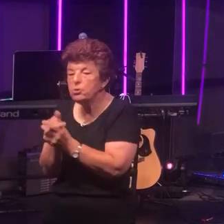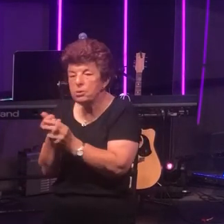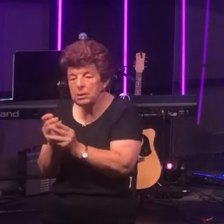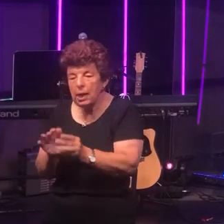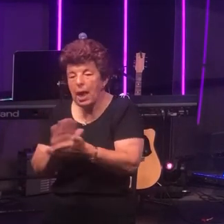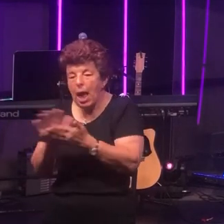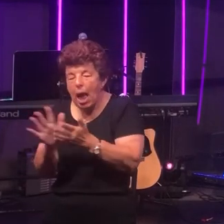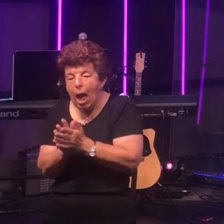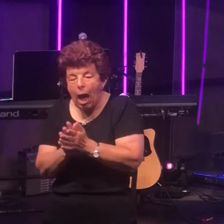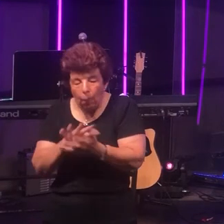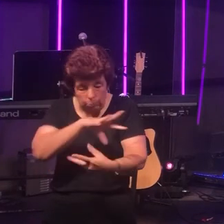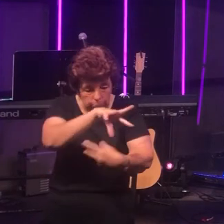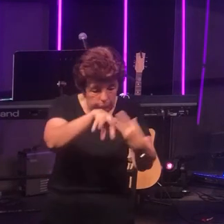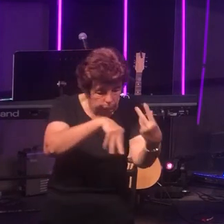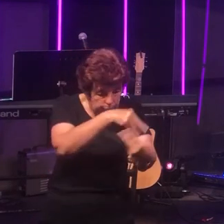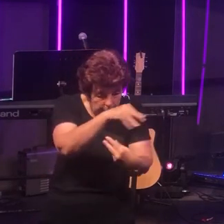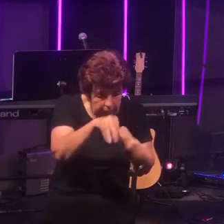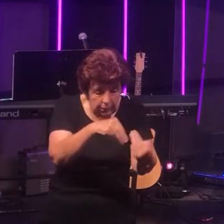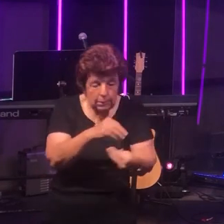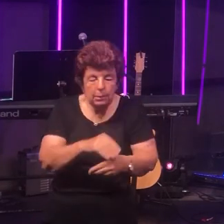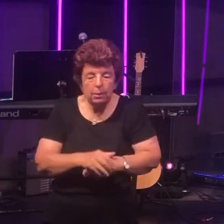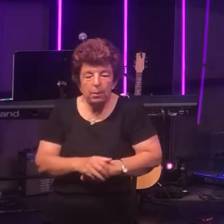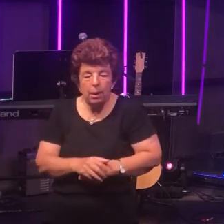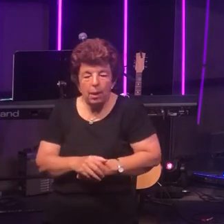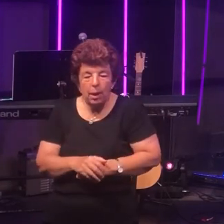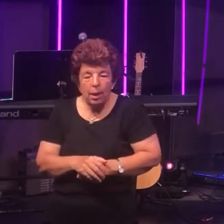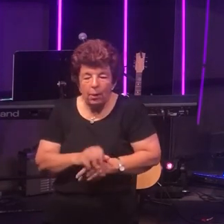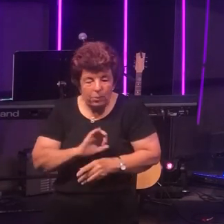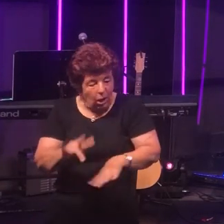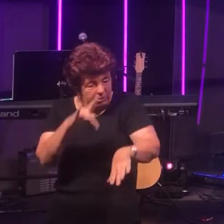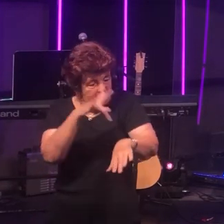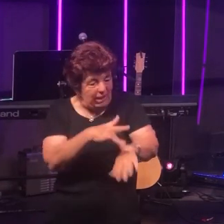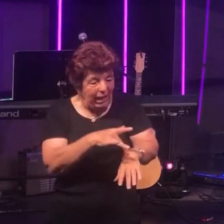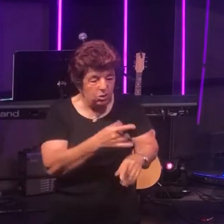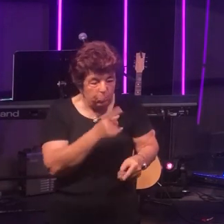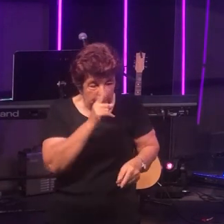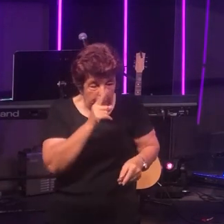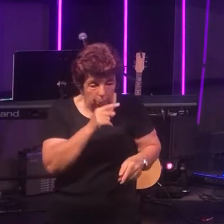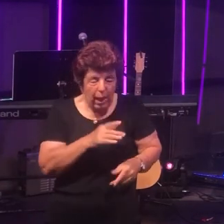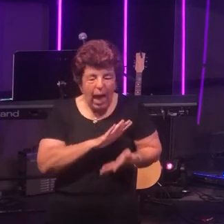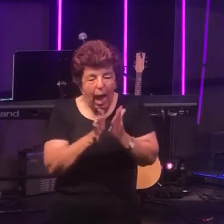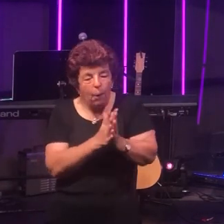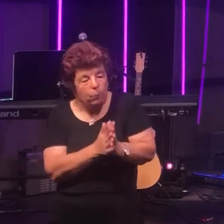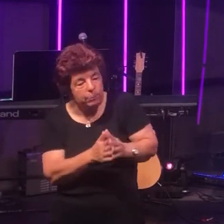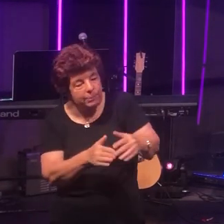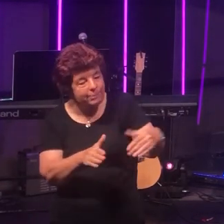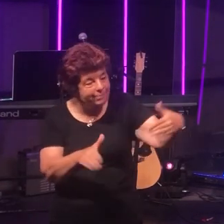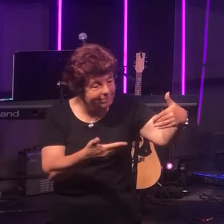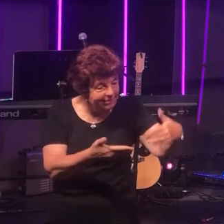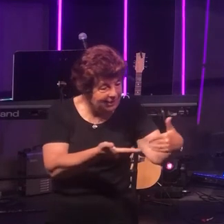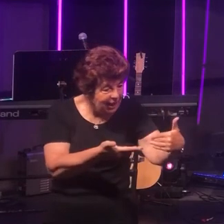interact how we don't touch one another how we greet one another.